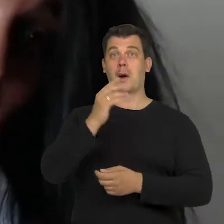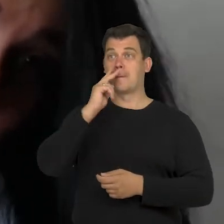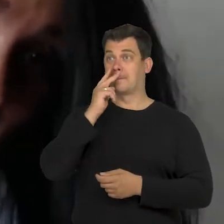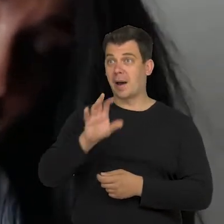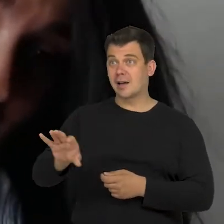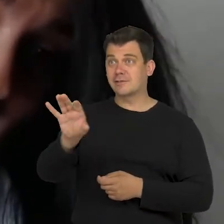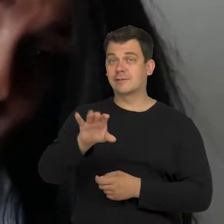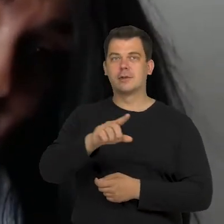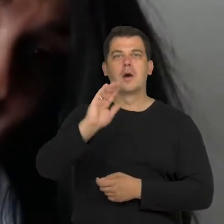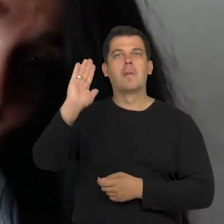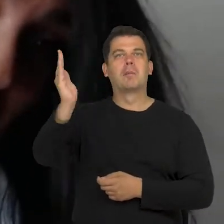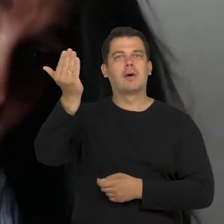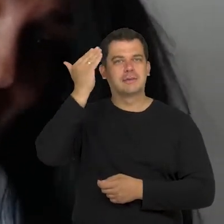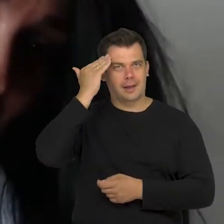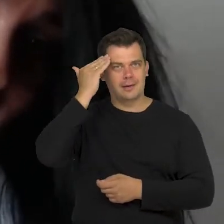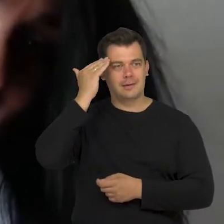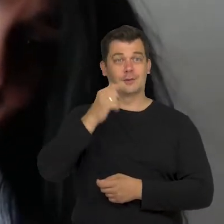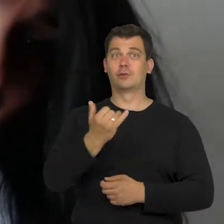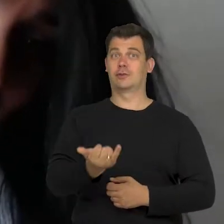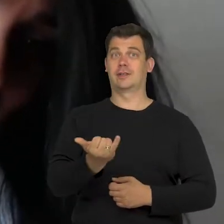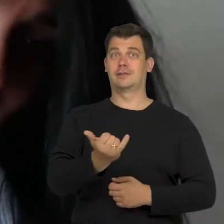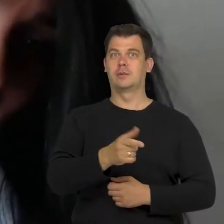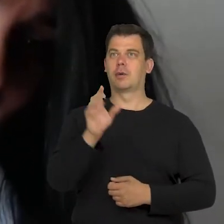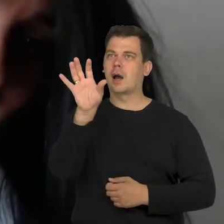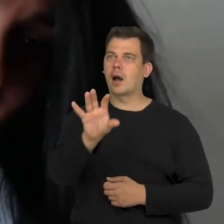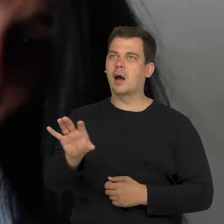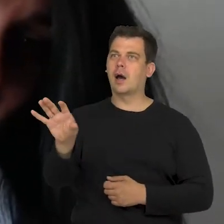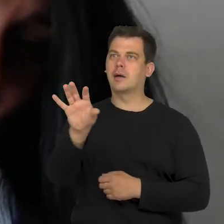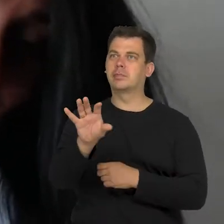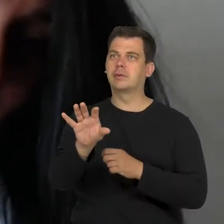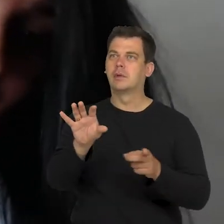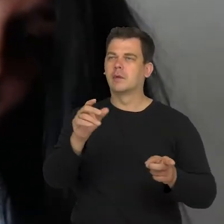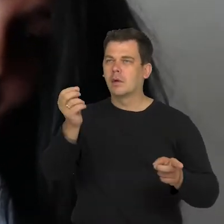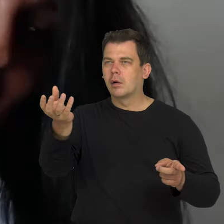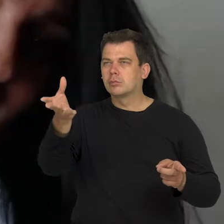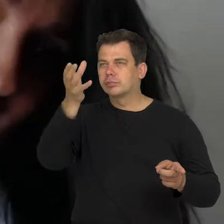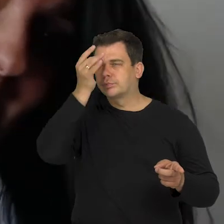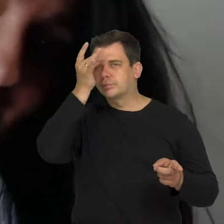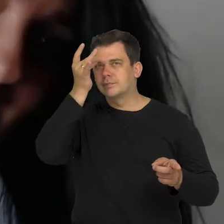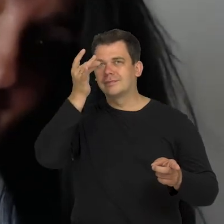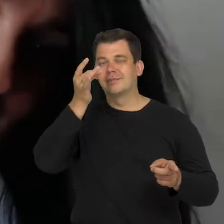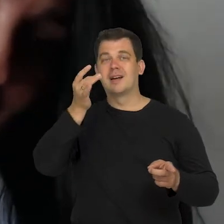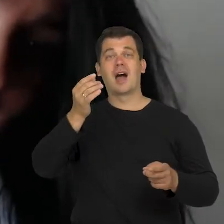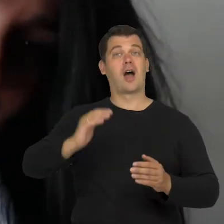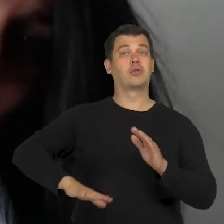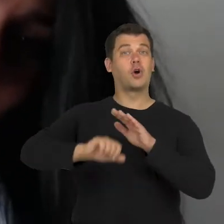That stare is there to learn but as adults, we interpret it in a different way.